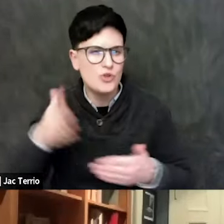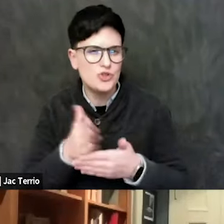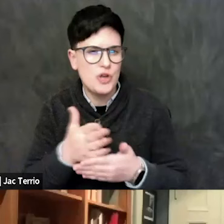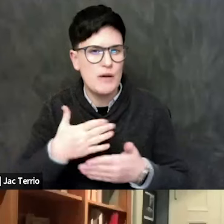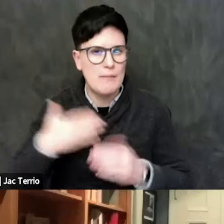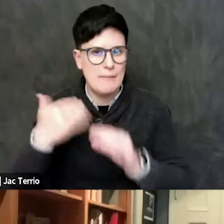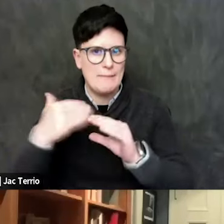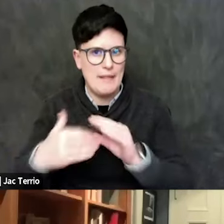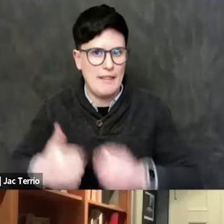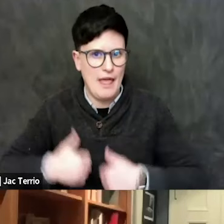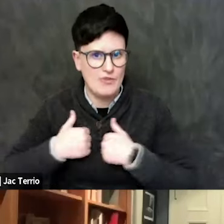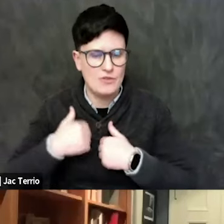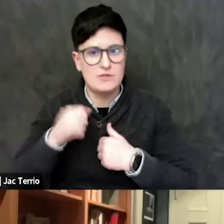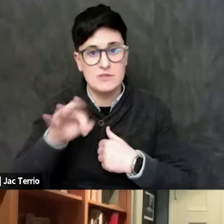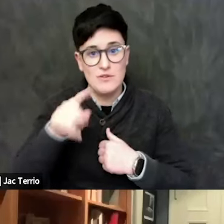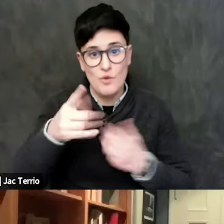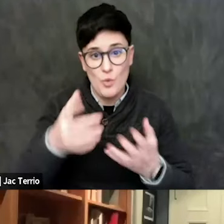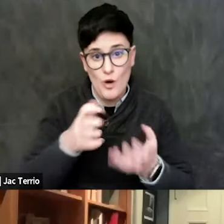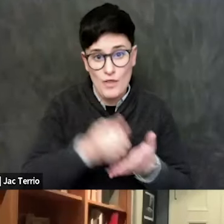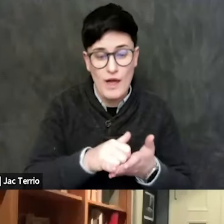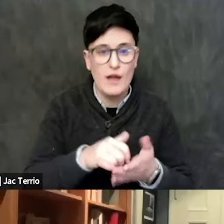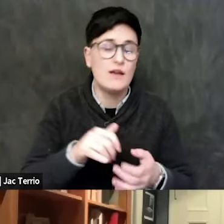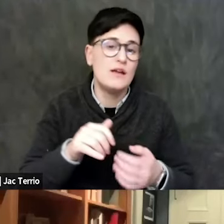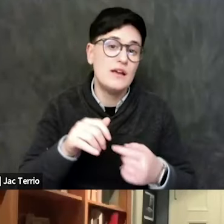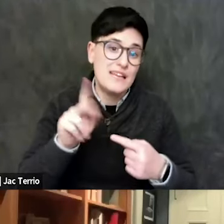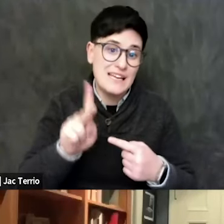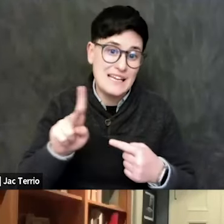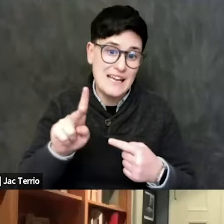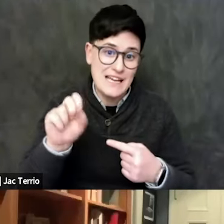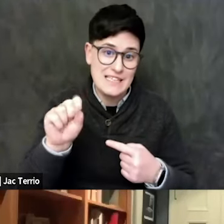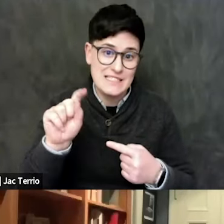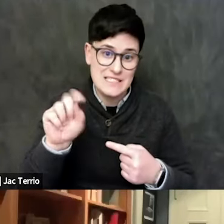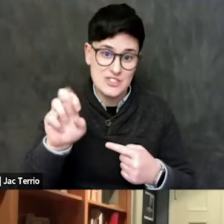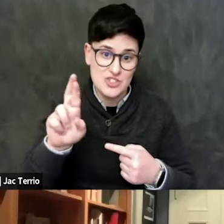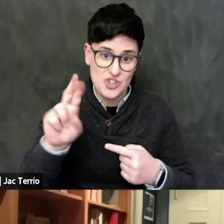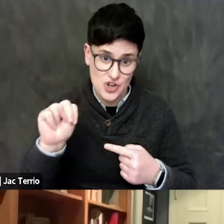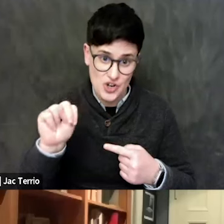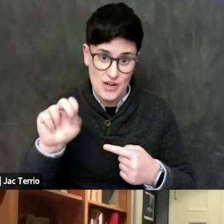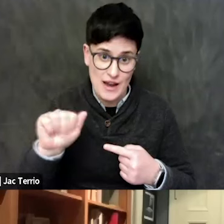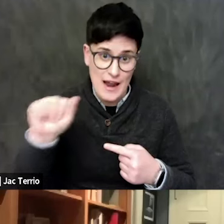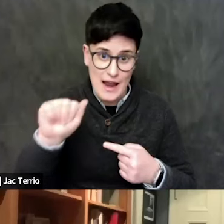please feel free to email. It's kstern, so K-S-T-E-R-N, at bard, B-A-R-D, .edu.